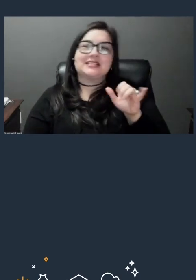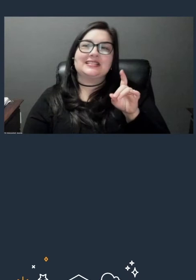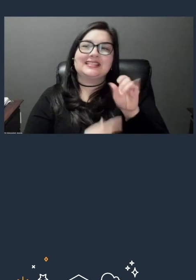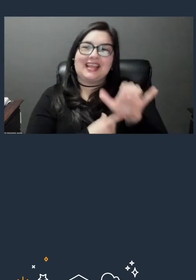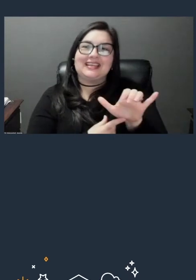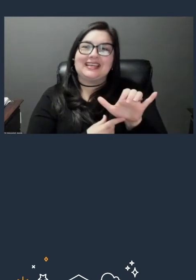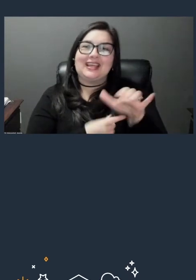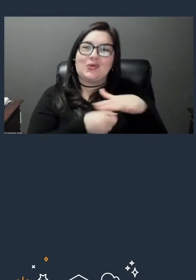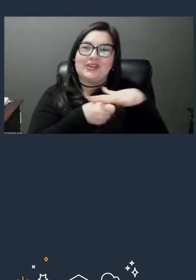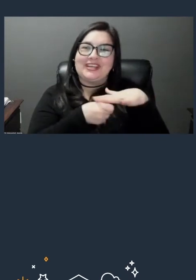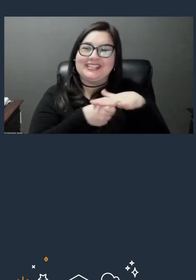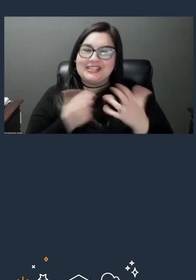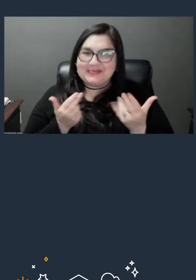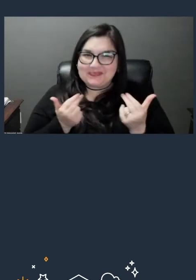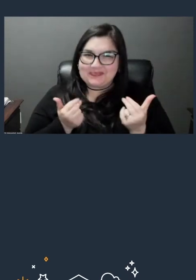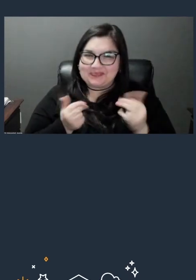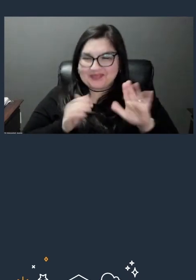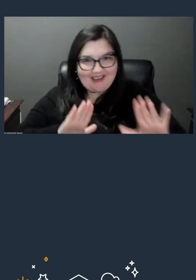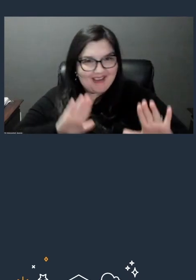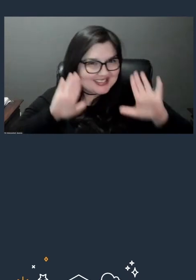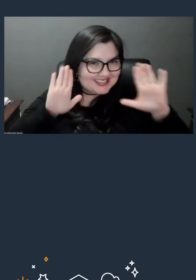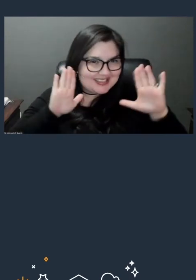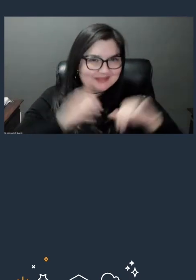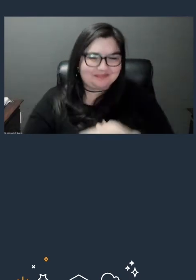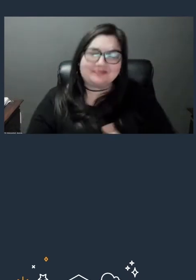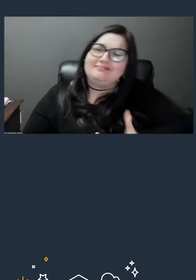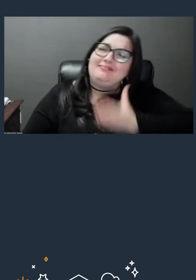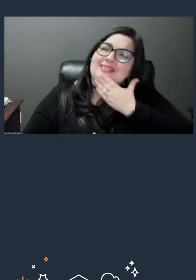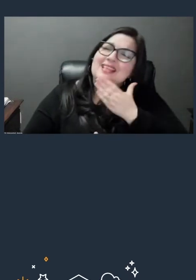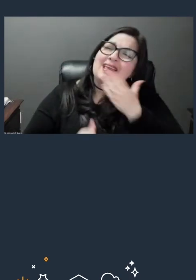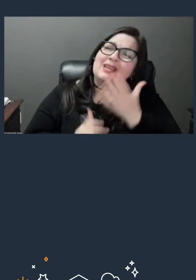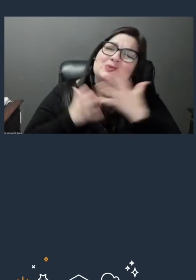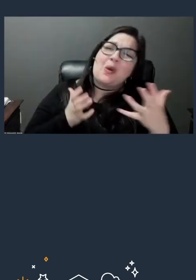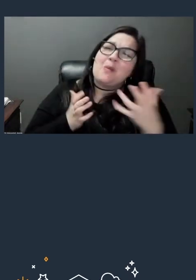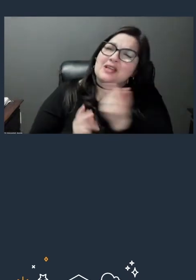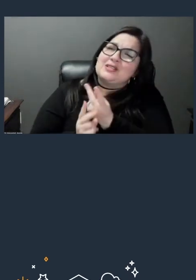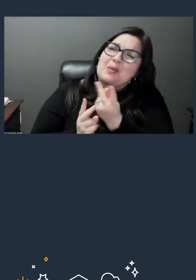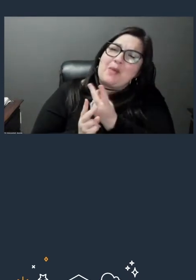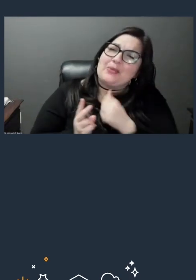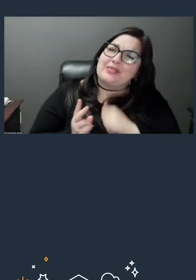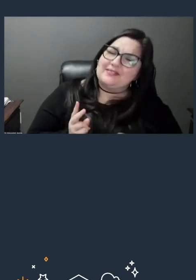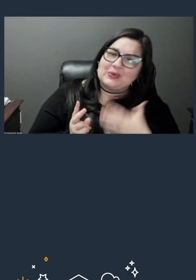Awesome. Well, thank you so much both of you. [Christie] Thank you, Steve and Becky. [Fathima] Thank you.